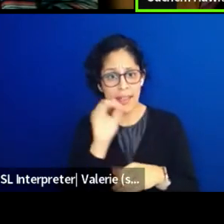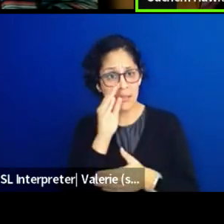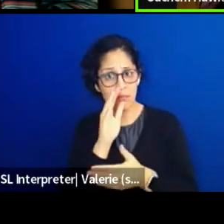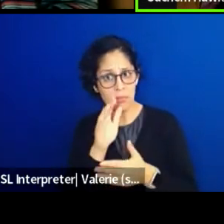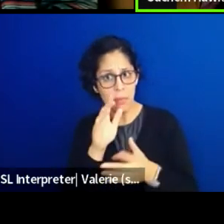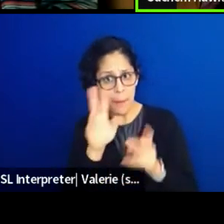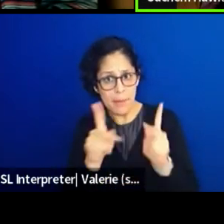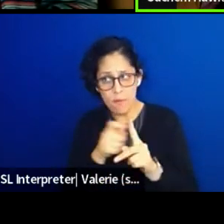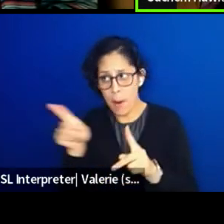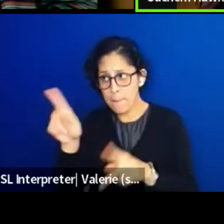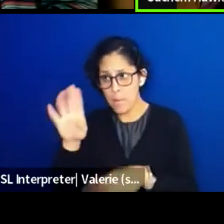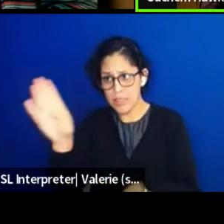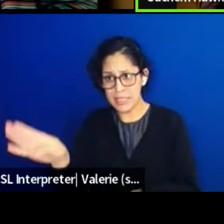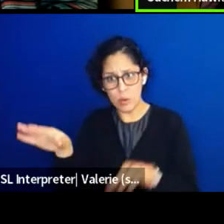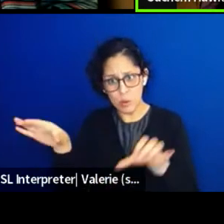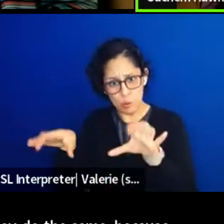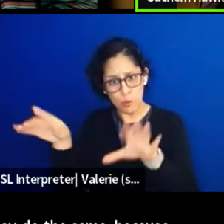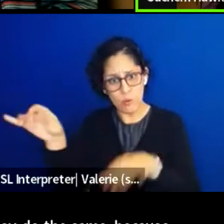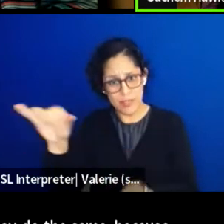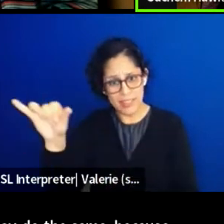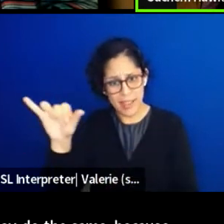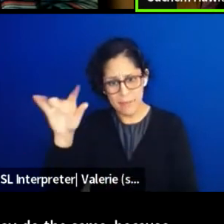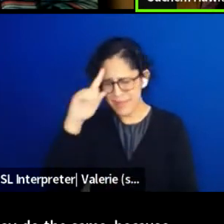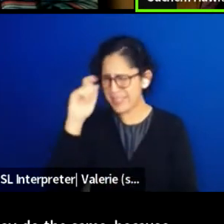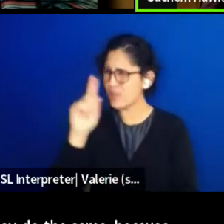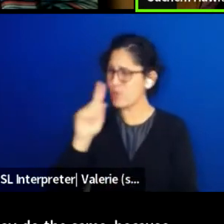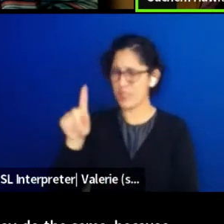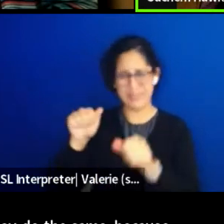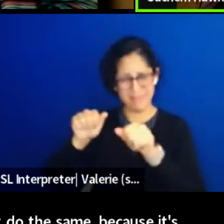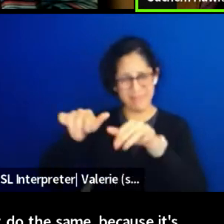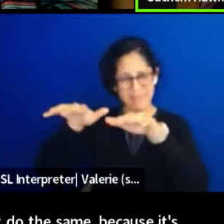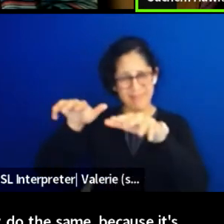because it's magic it's who we are in this planet.